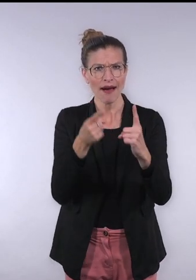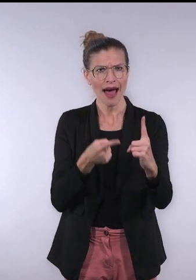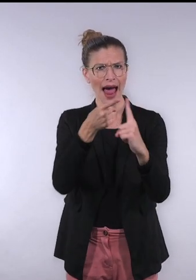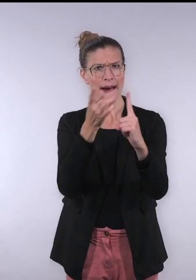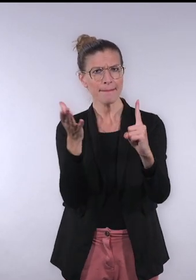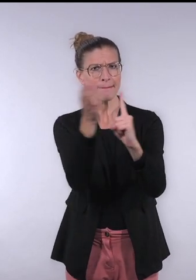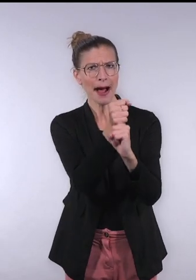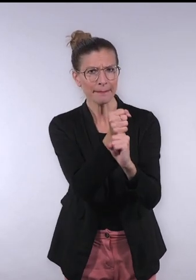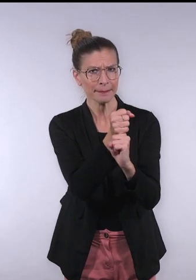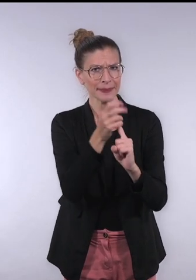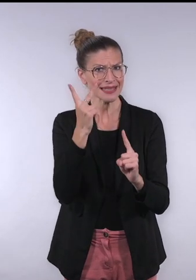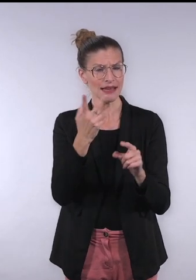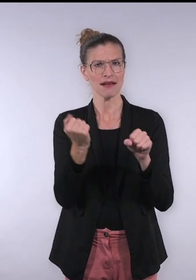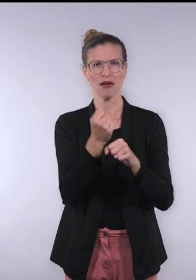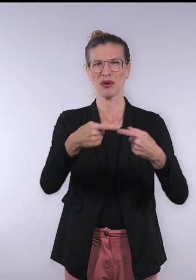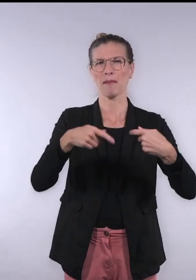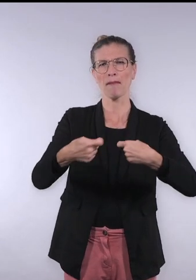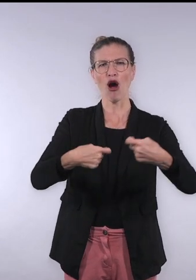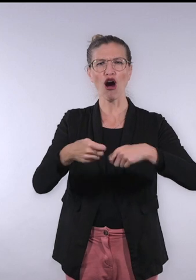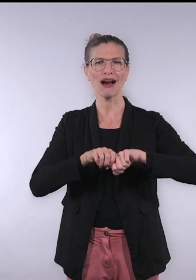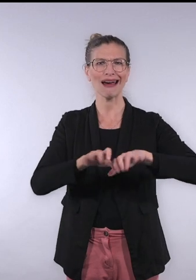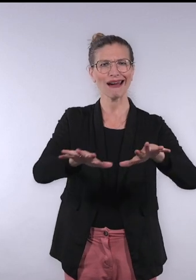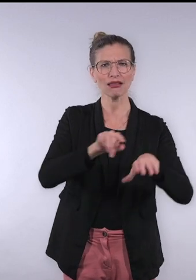and profitability and gain a competitive advantage in the market.